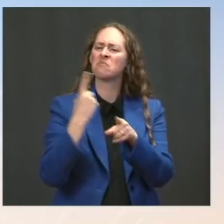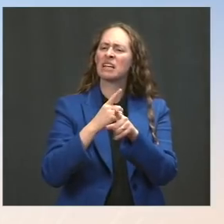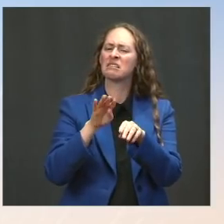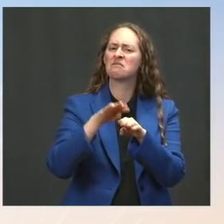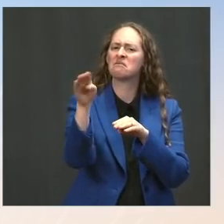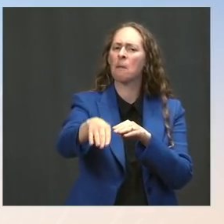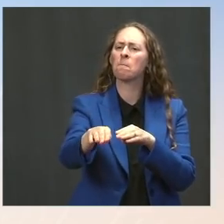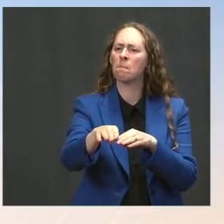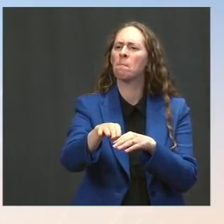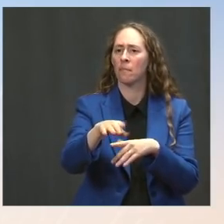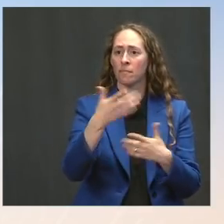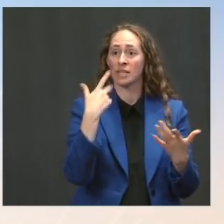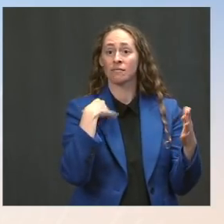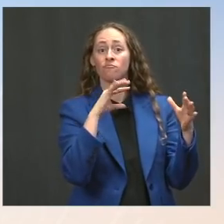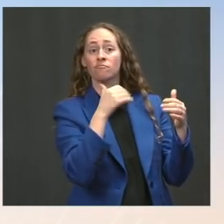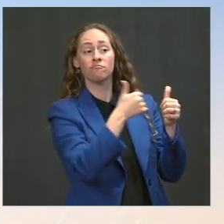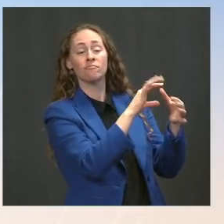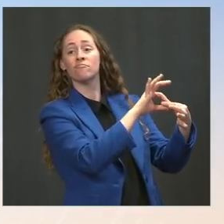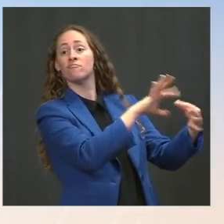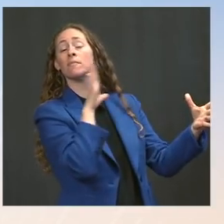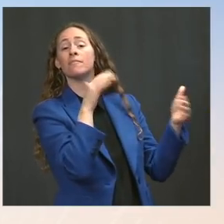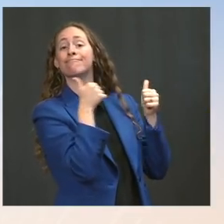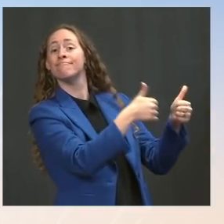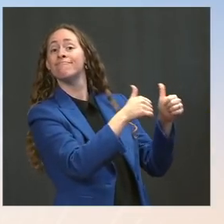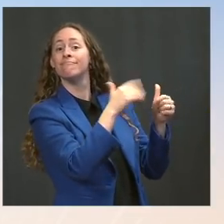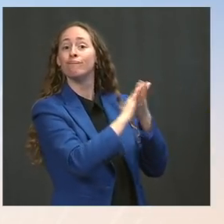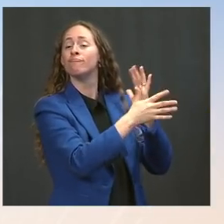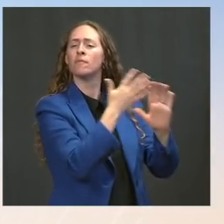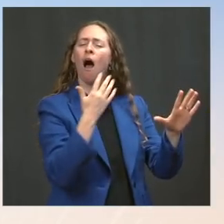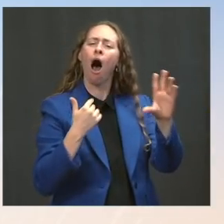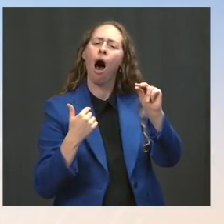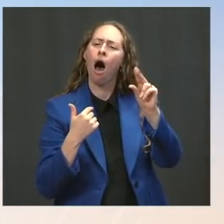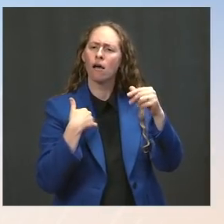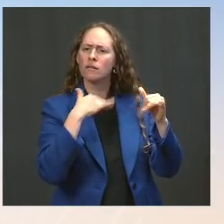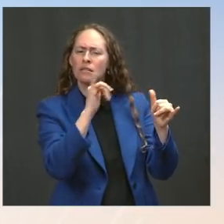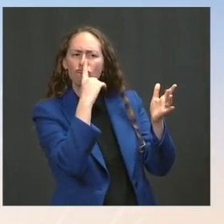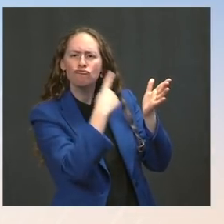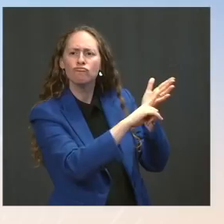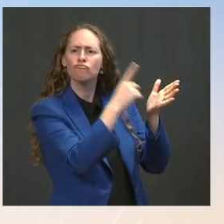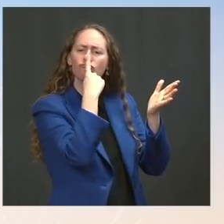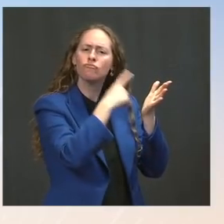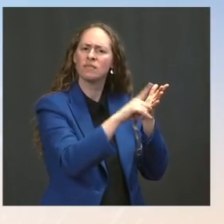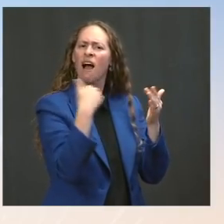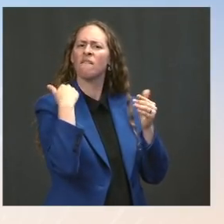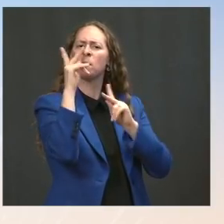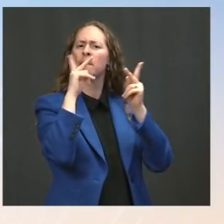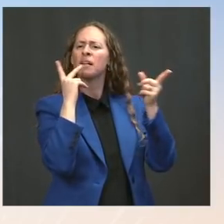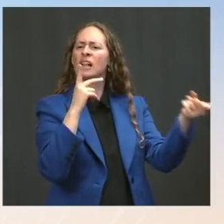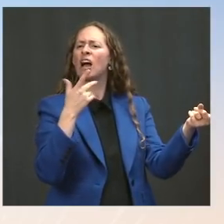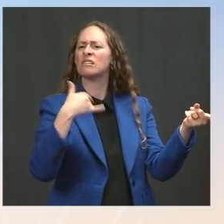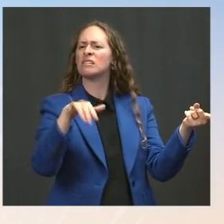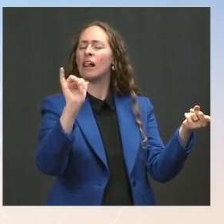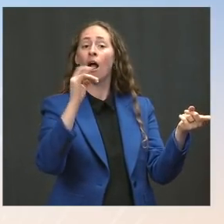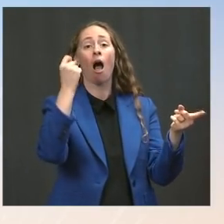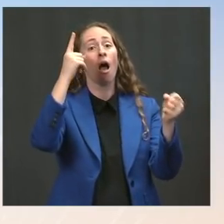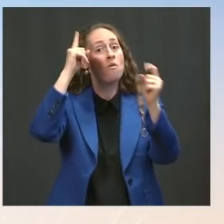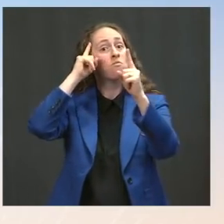we are maintaining a presence in Iraq with a different mission, in coordination with leadership of,